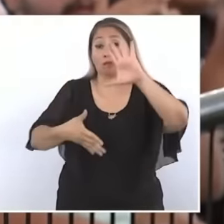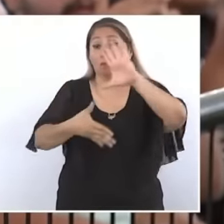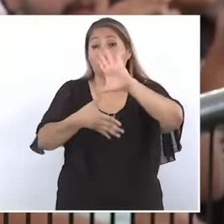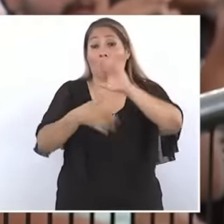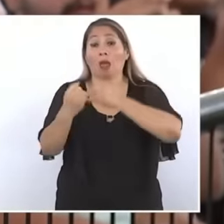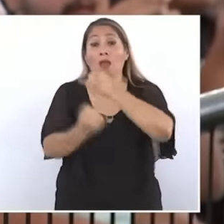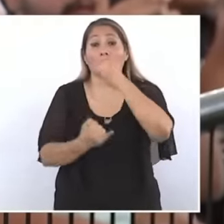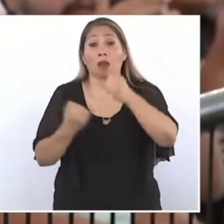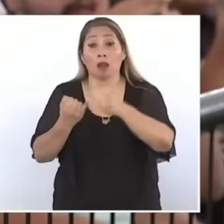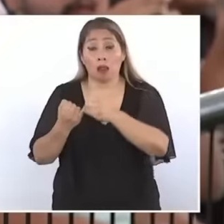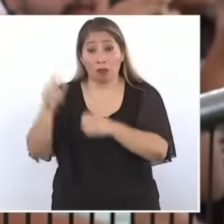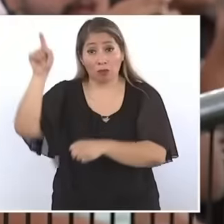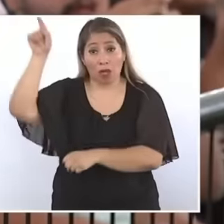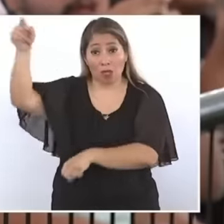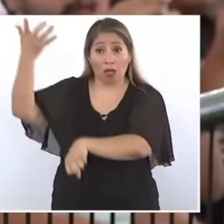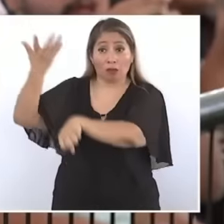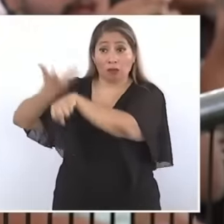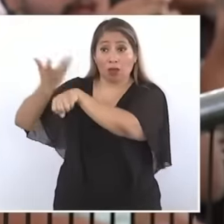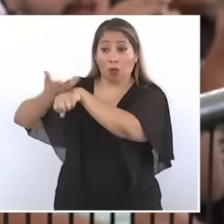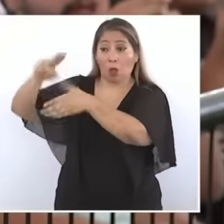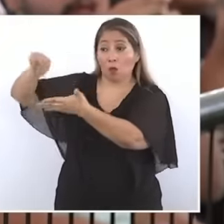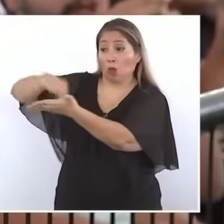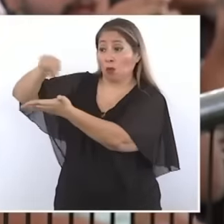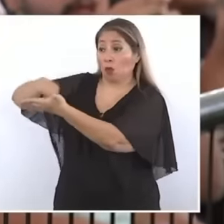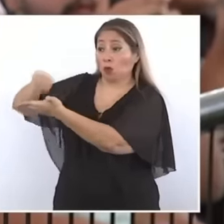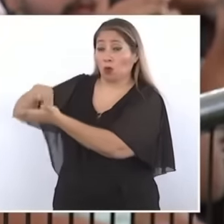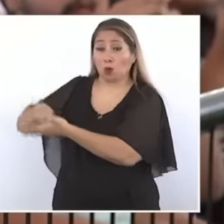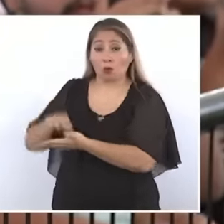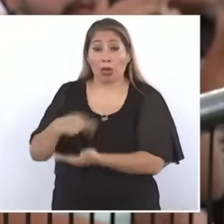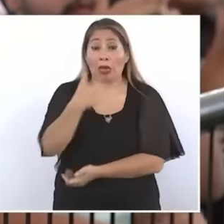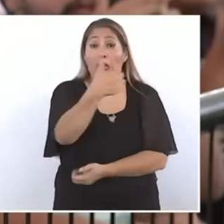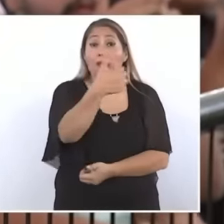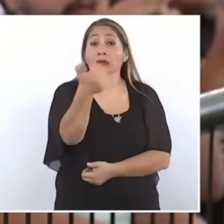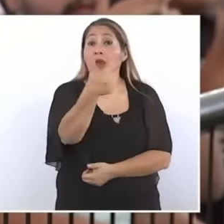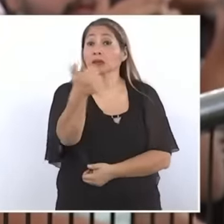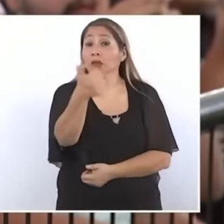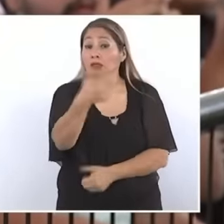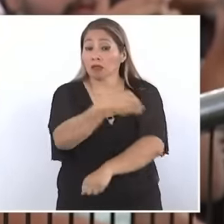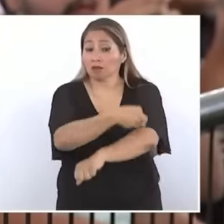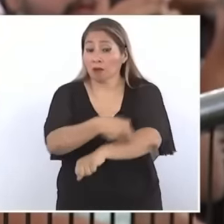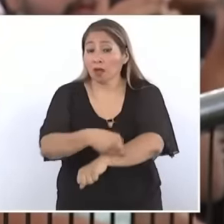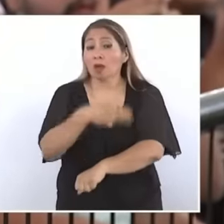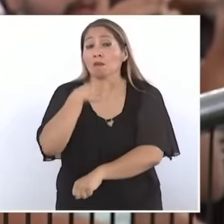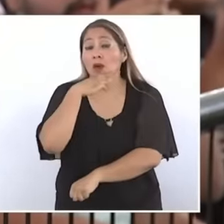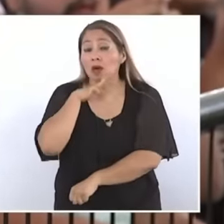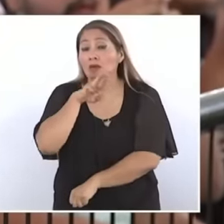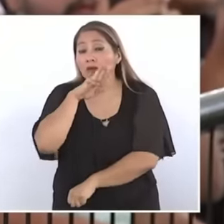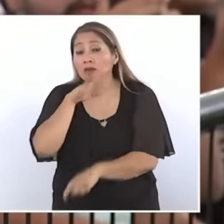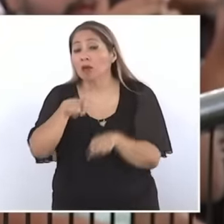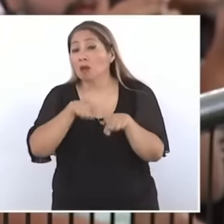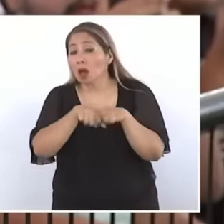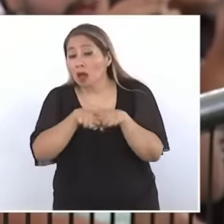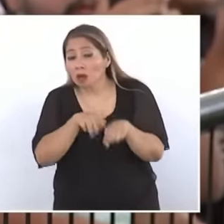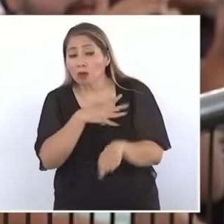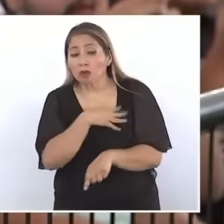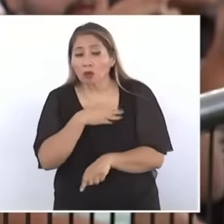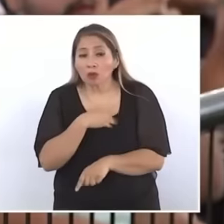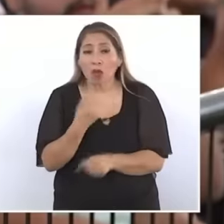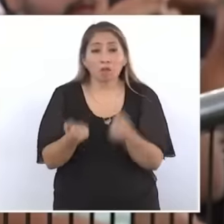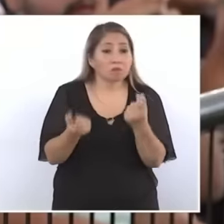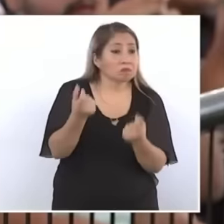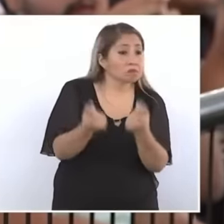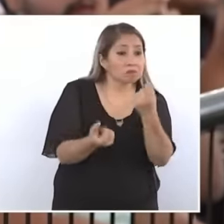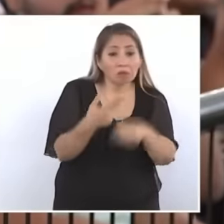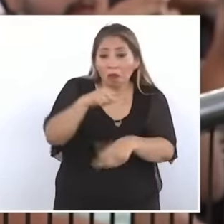Washington with 600 more than 600 signatures from fathers, brothers, children and some of the widows, I arrived in